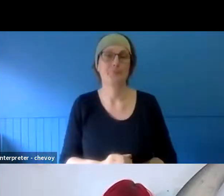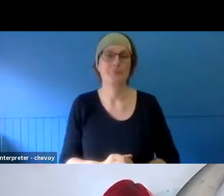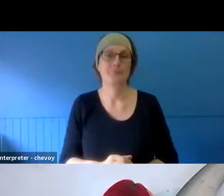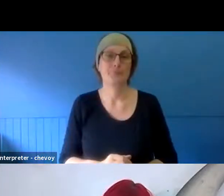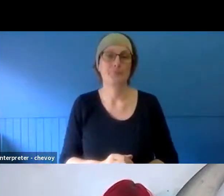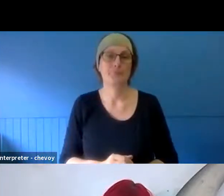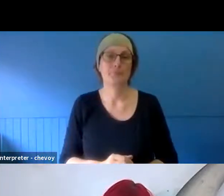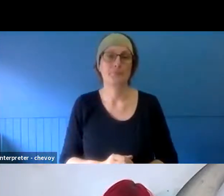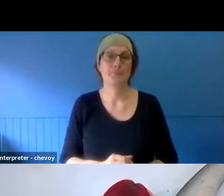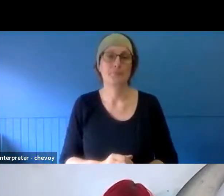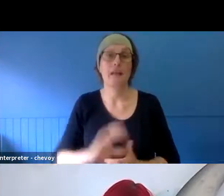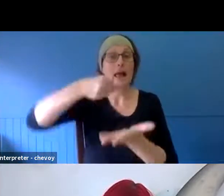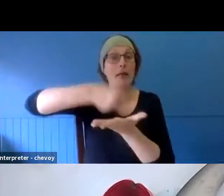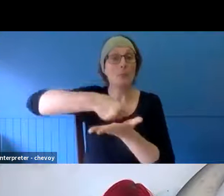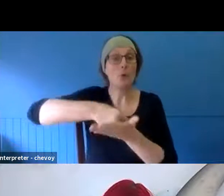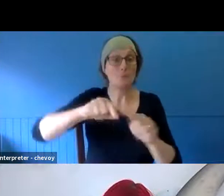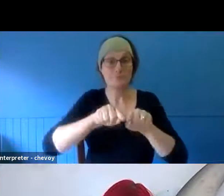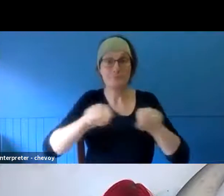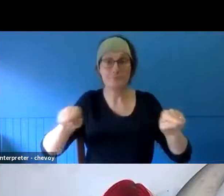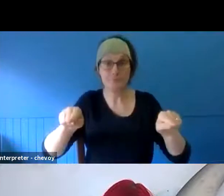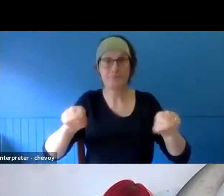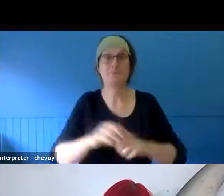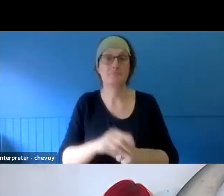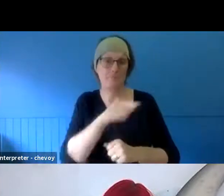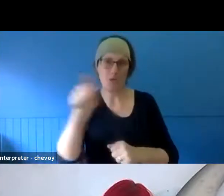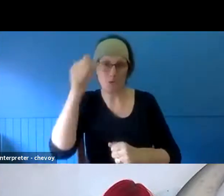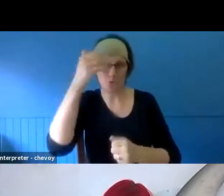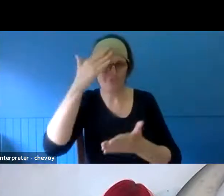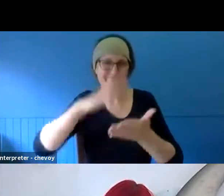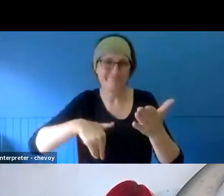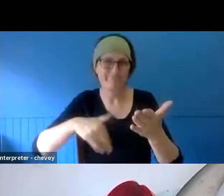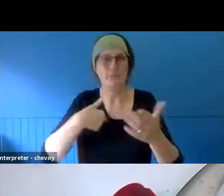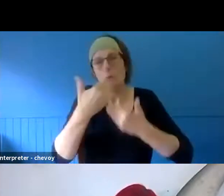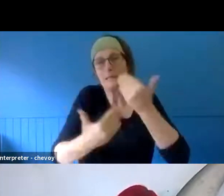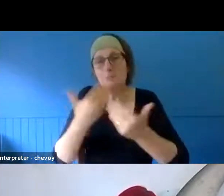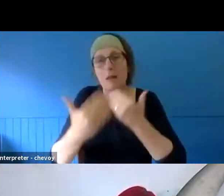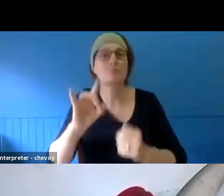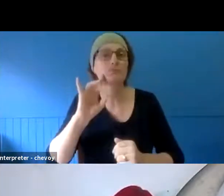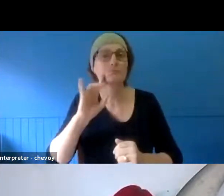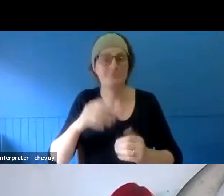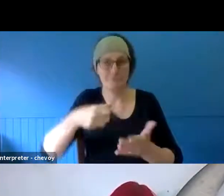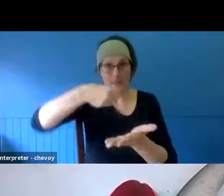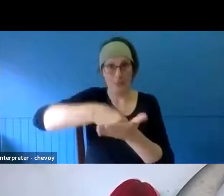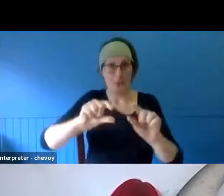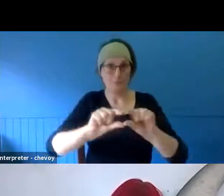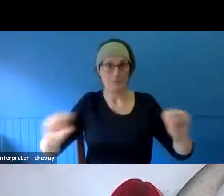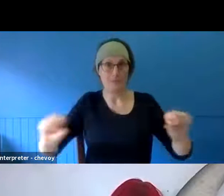your screen, you're probably all familiar, but I'll go over it anyway. Down the bottom of the screen there's Q&A and Chat buttons